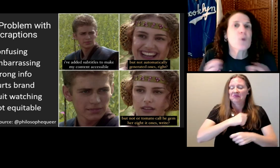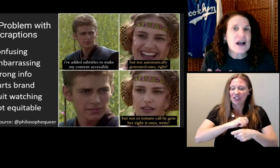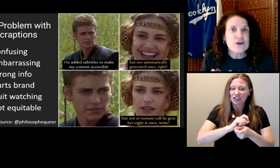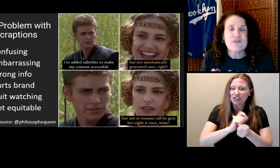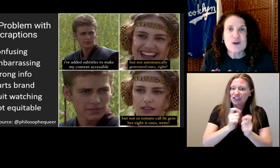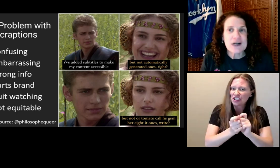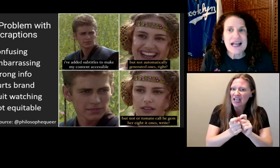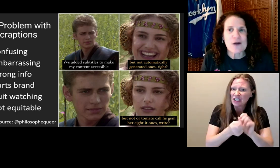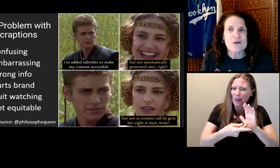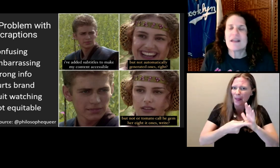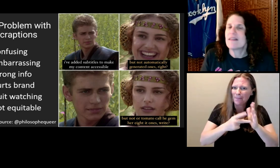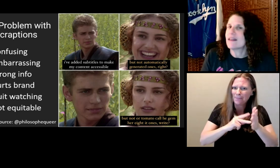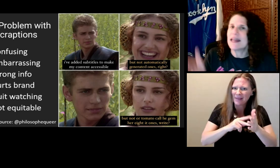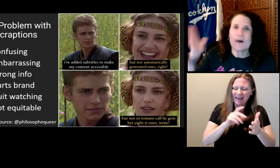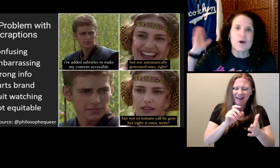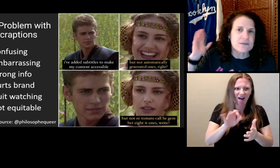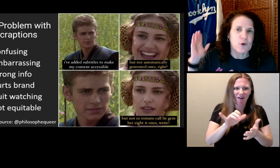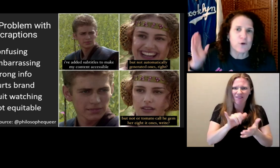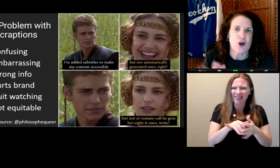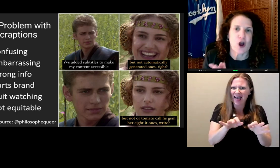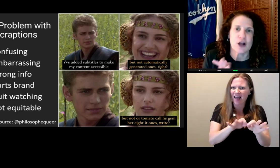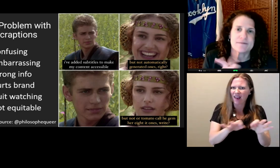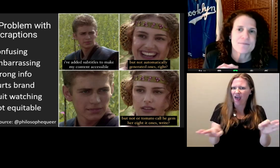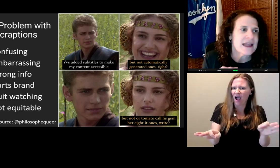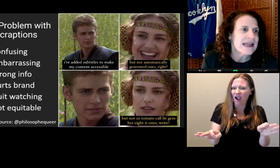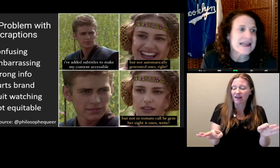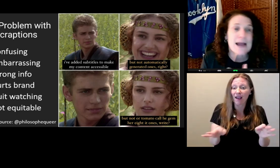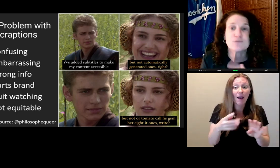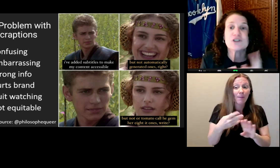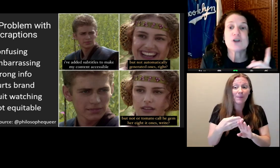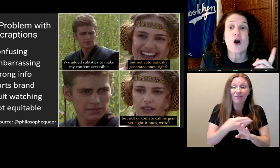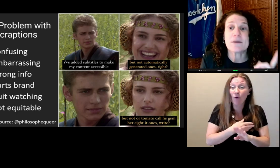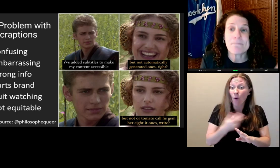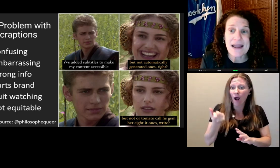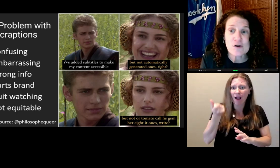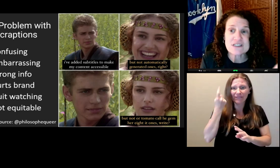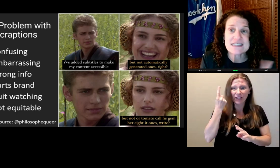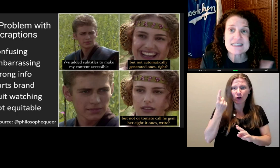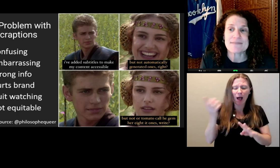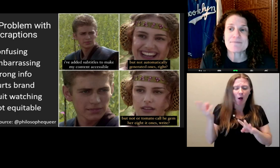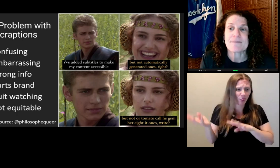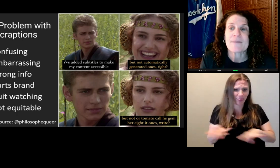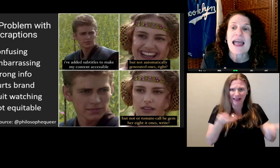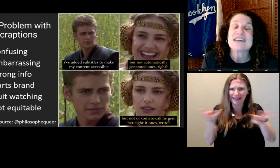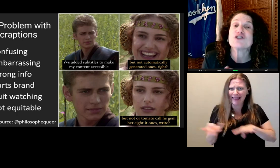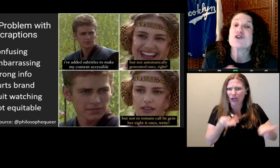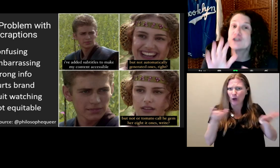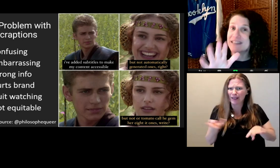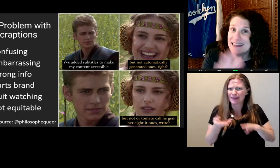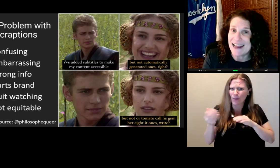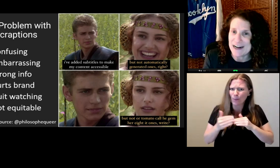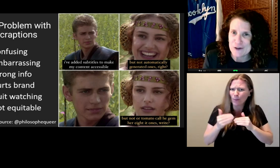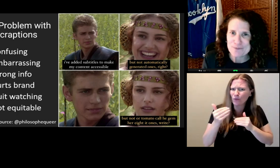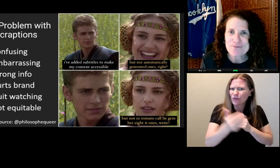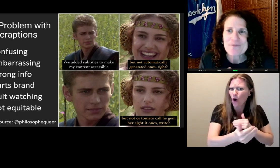Before I could figure it out, the lyrics move on. Autocraptions are embarrassing. As you'll see later.